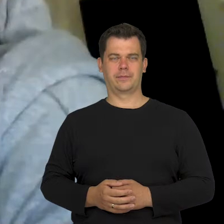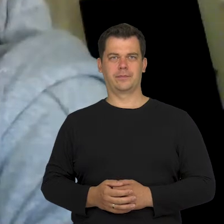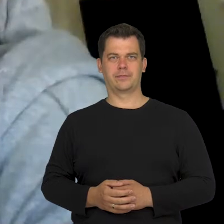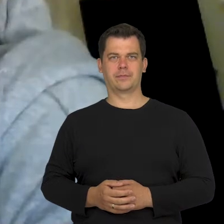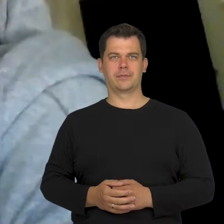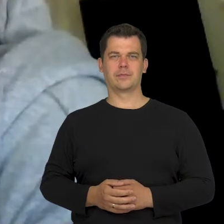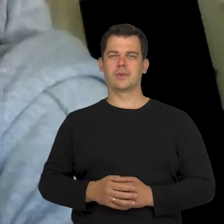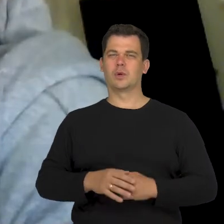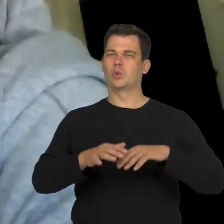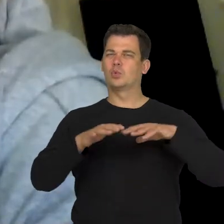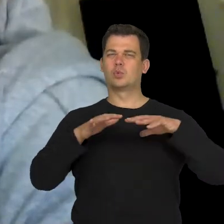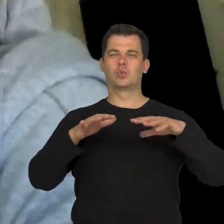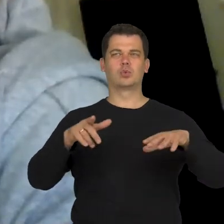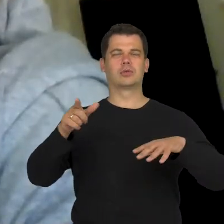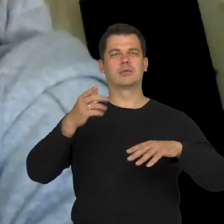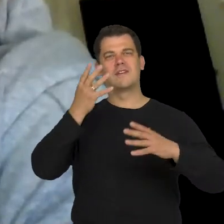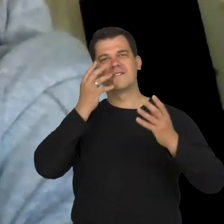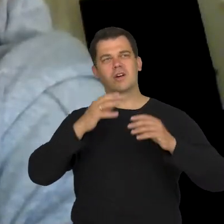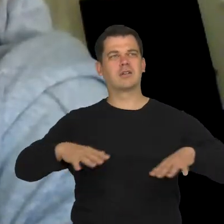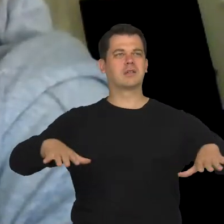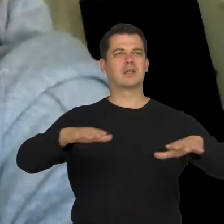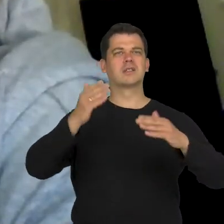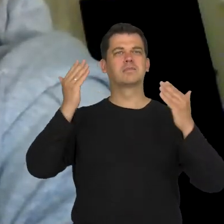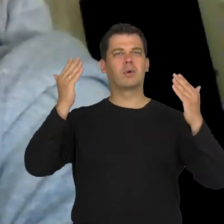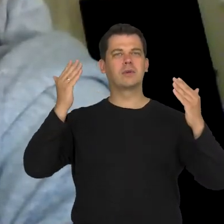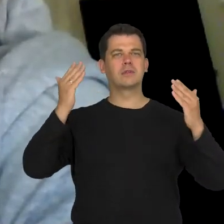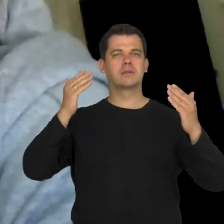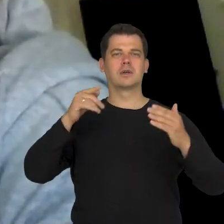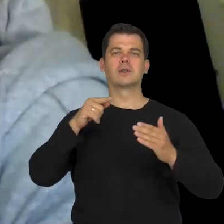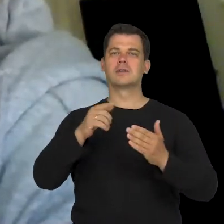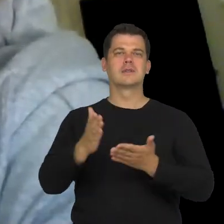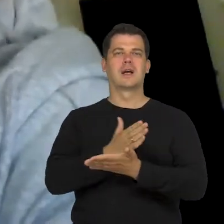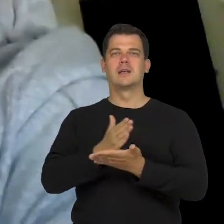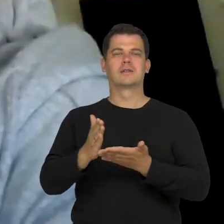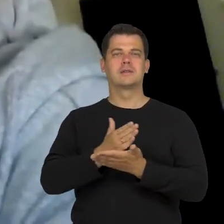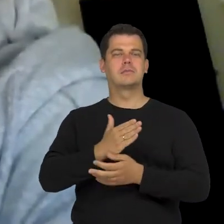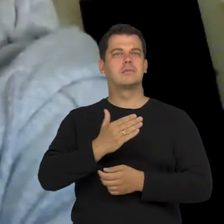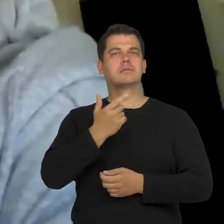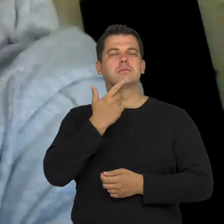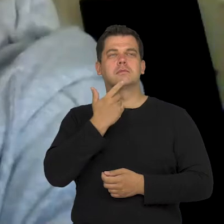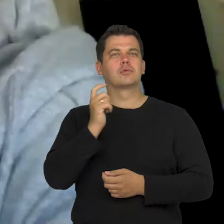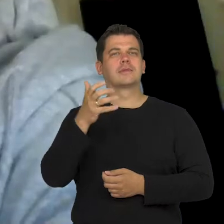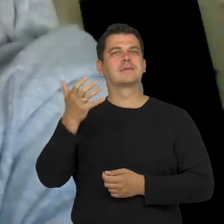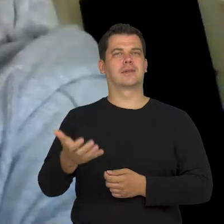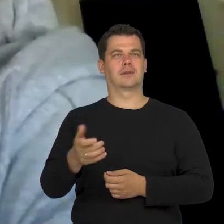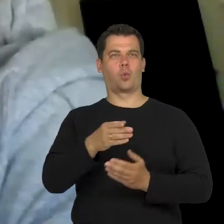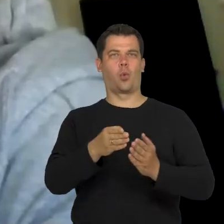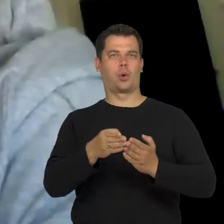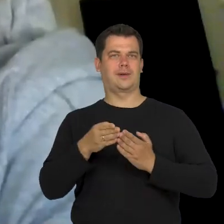that a lot of what is happening in the society depends on what the society wants to hide and for what reason.